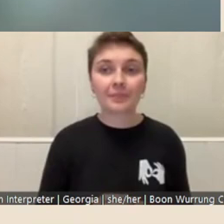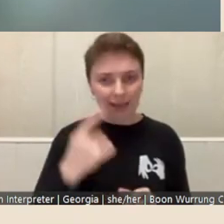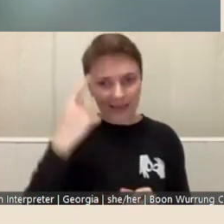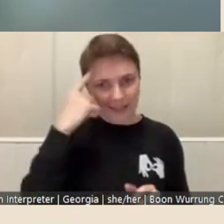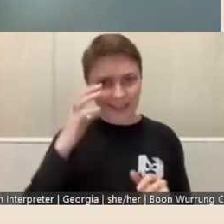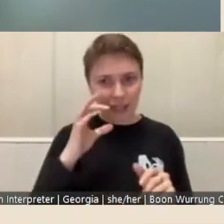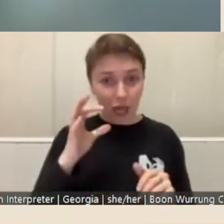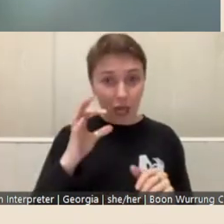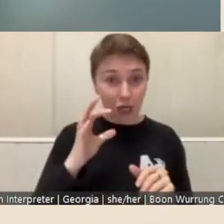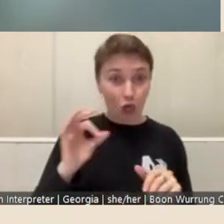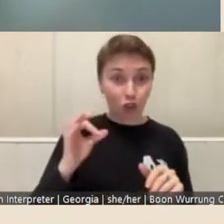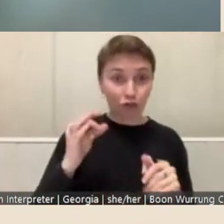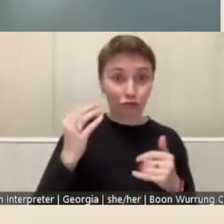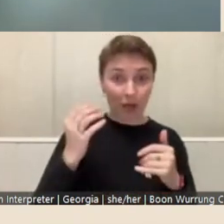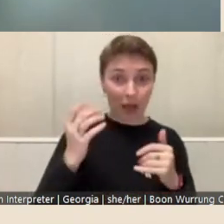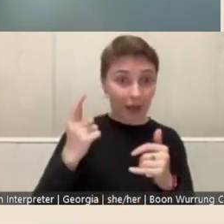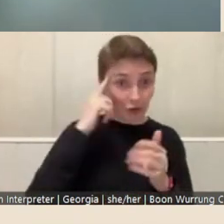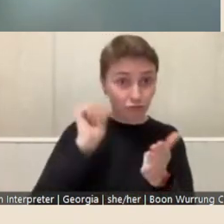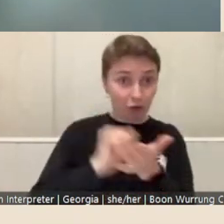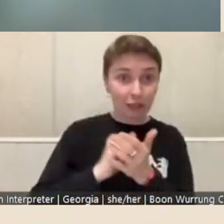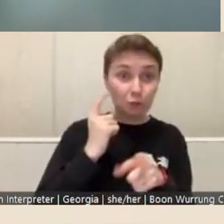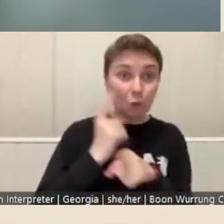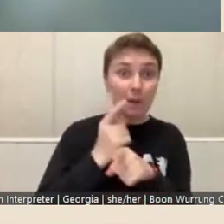or Shona, but please correct me if I've got that wrong